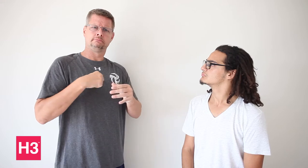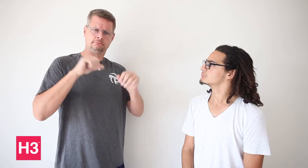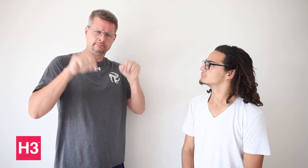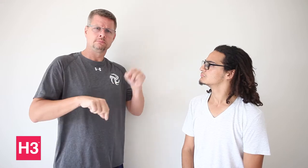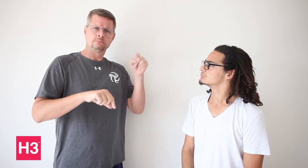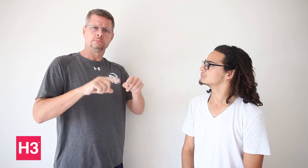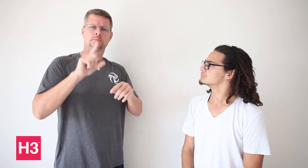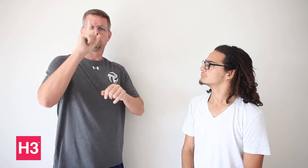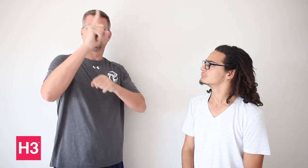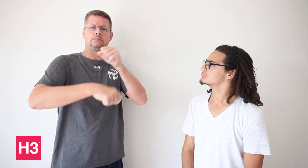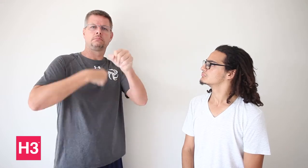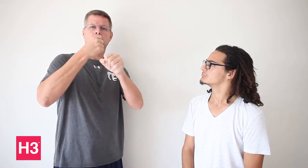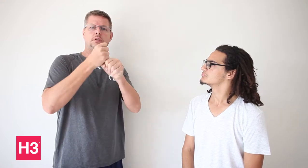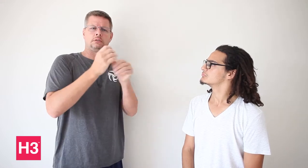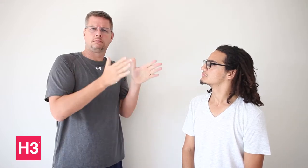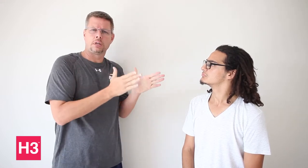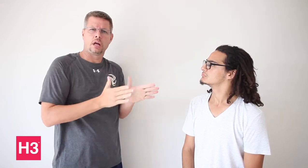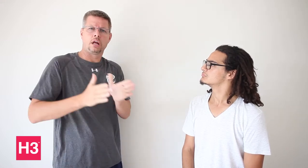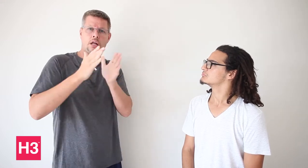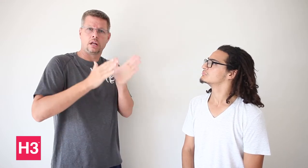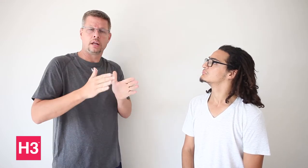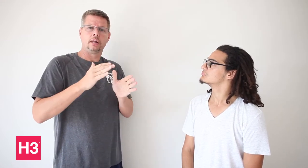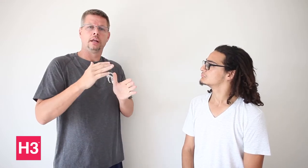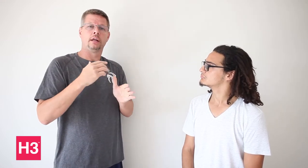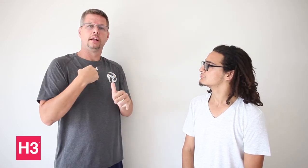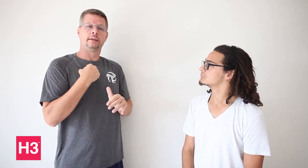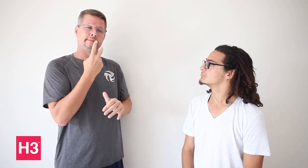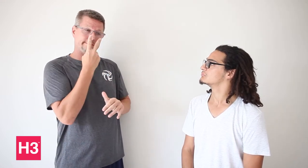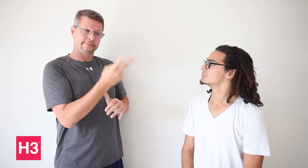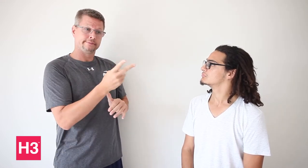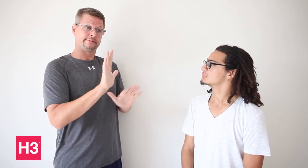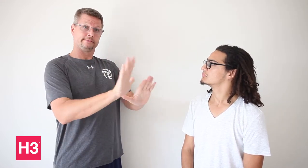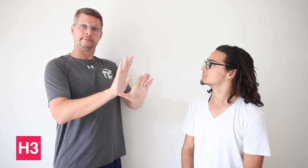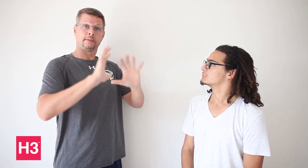Deaflympics-- giving us one year to plan. I see that the